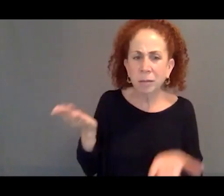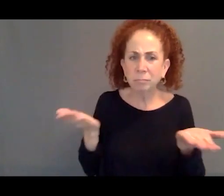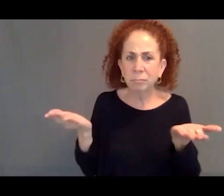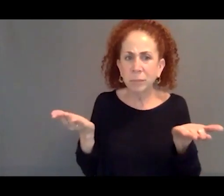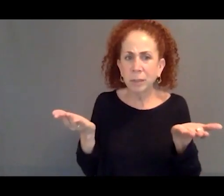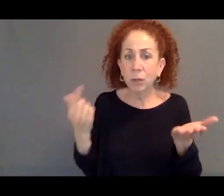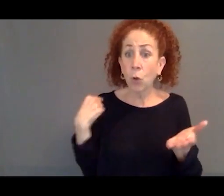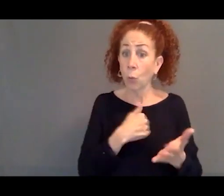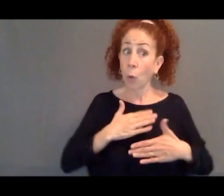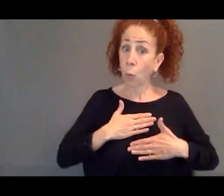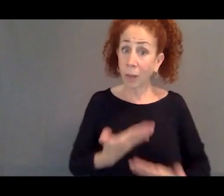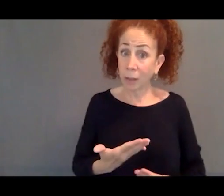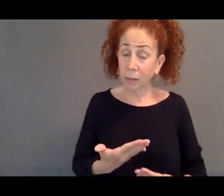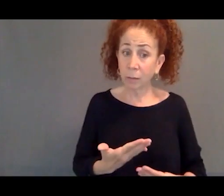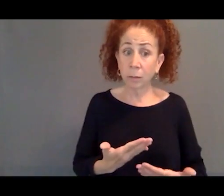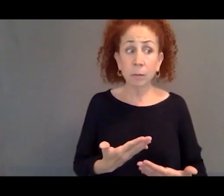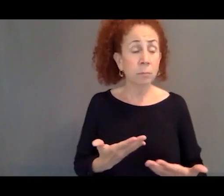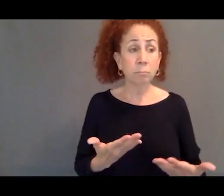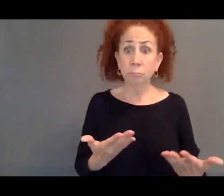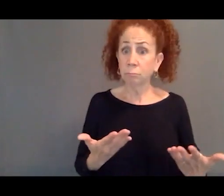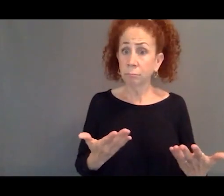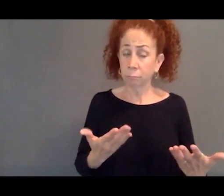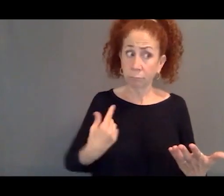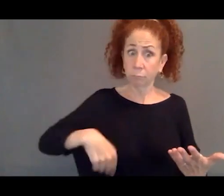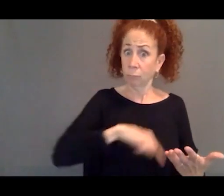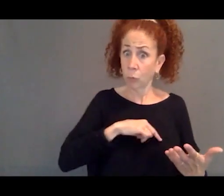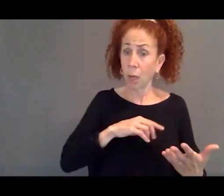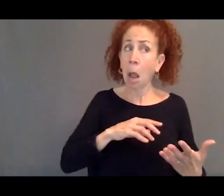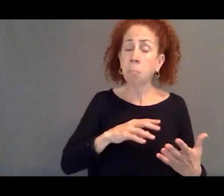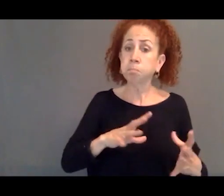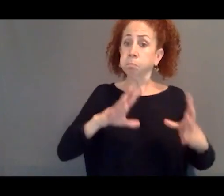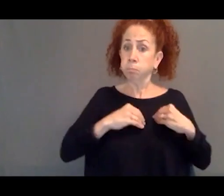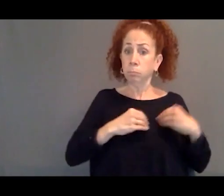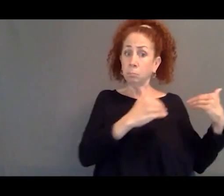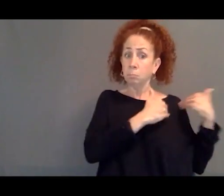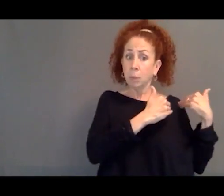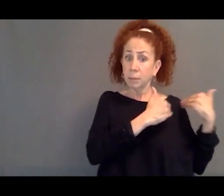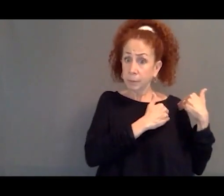willing to take this responsibility